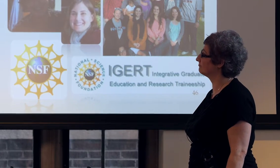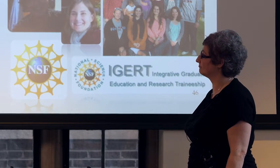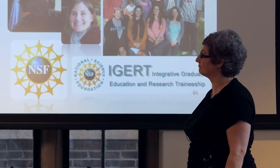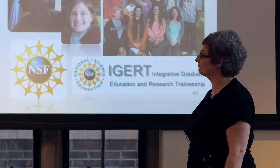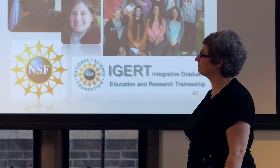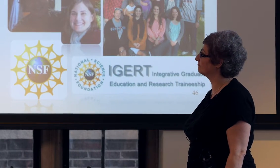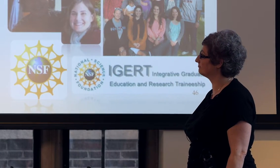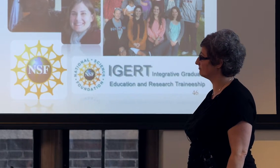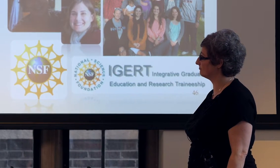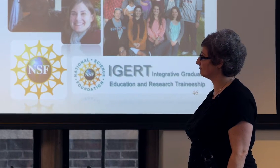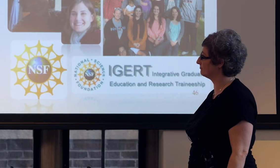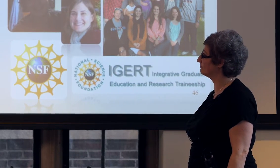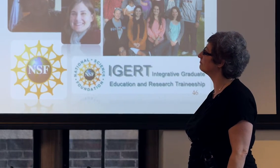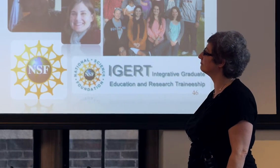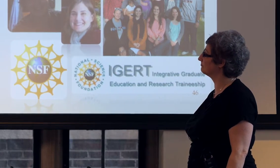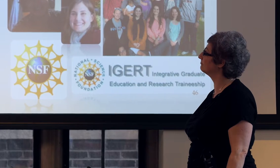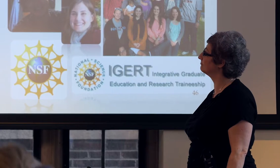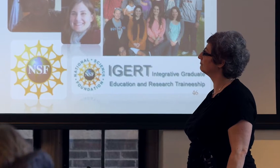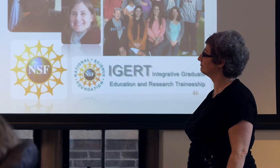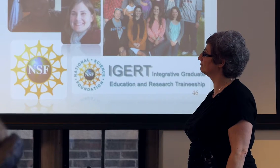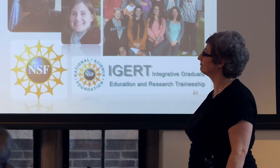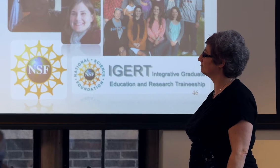classifiers to describe the scenes,